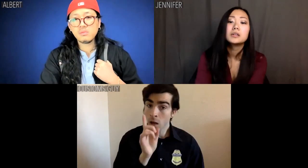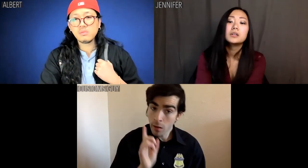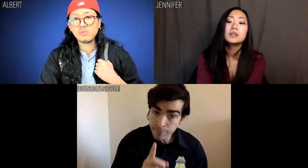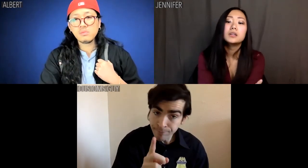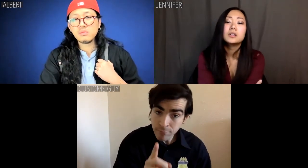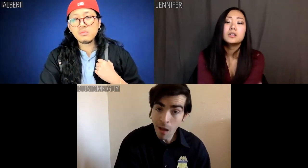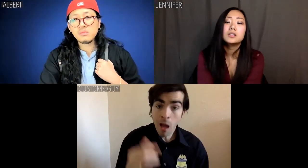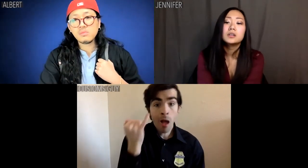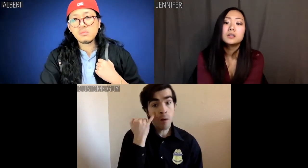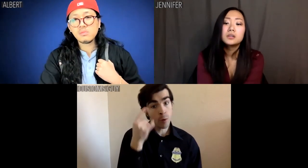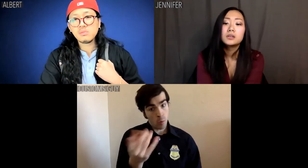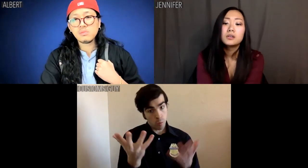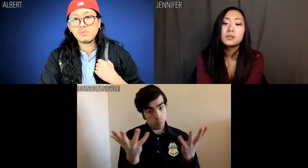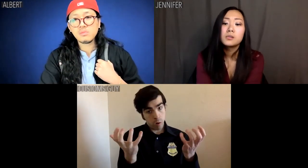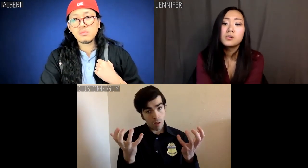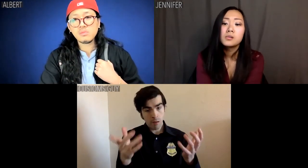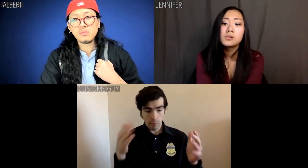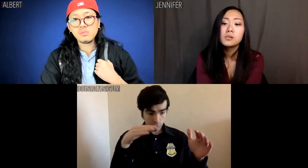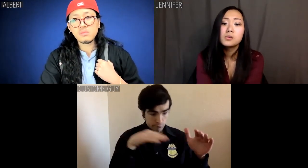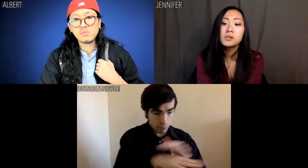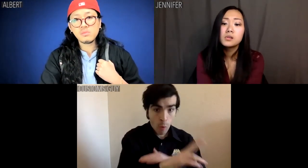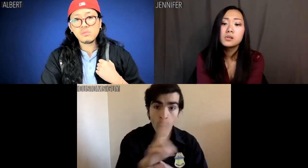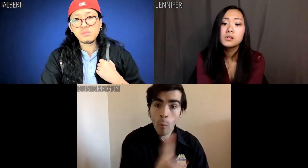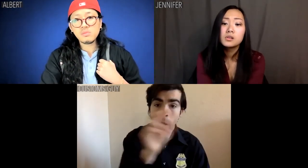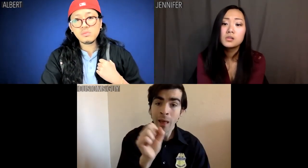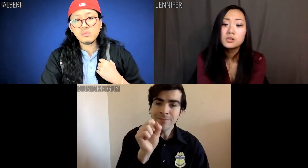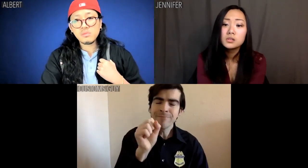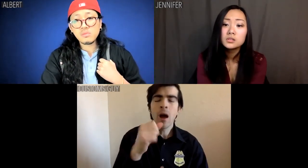So if you want to be in this country,